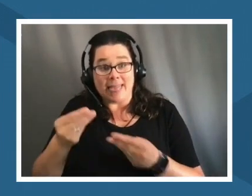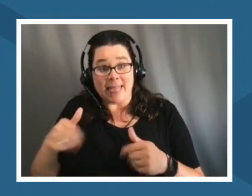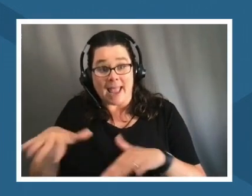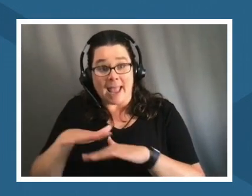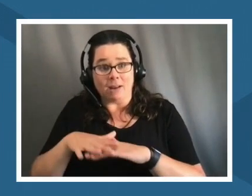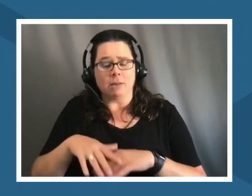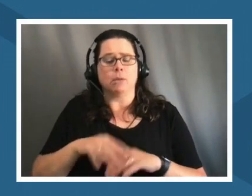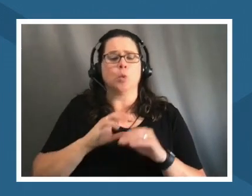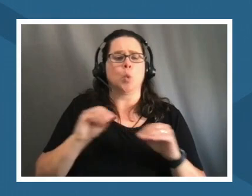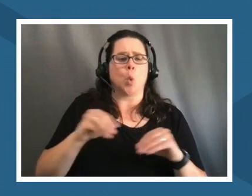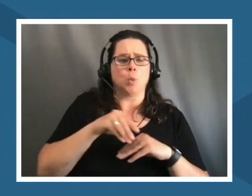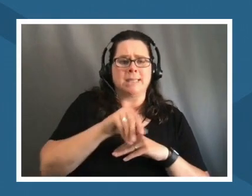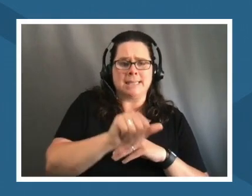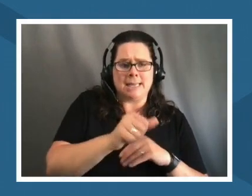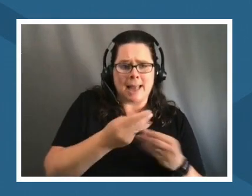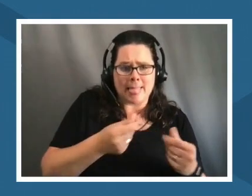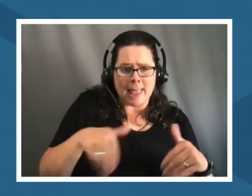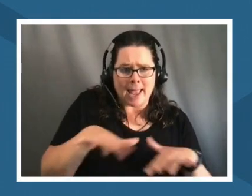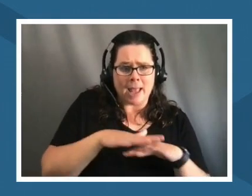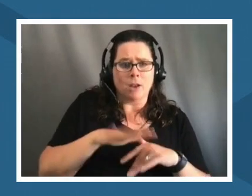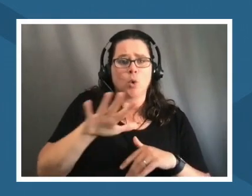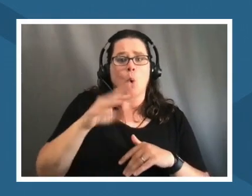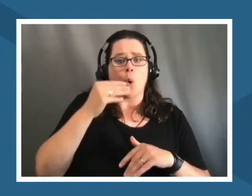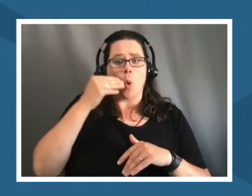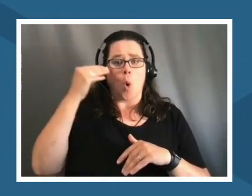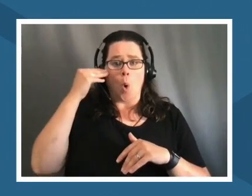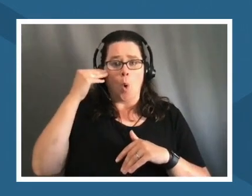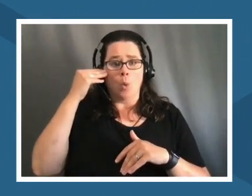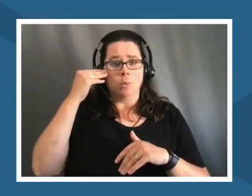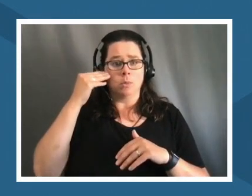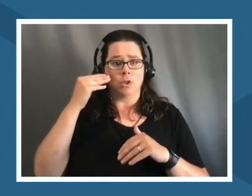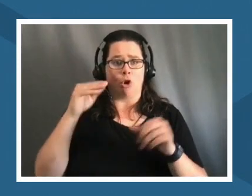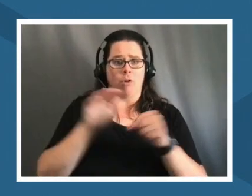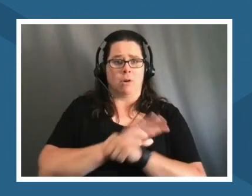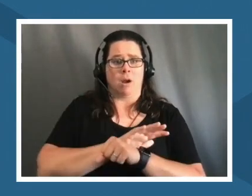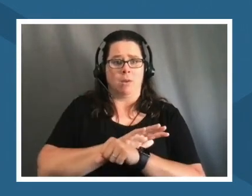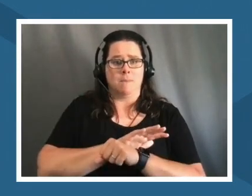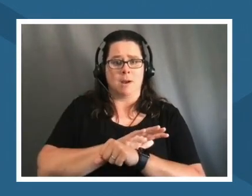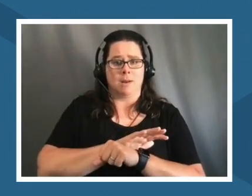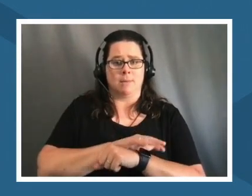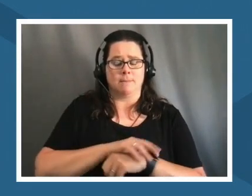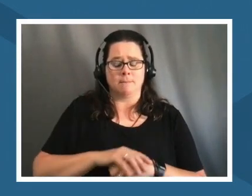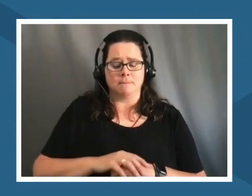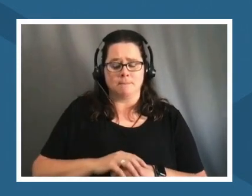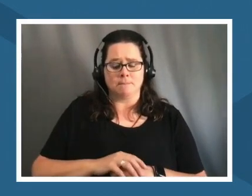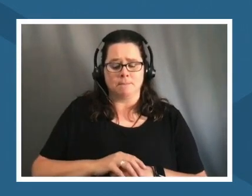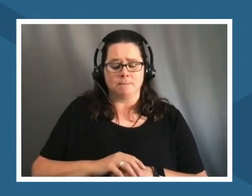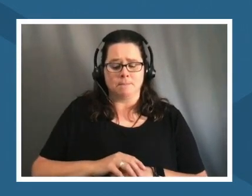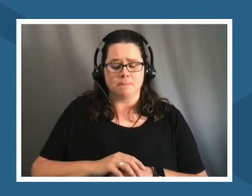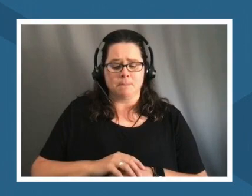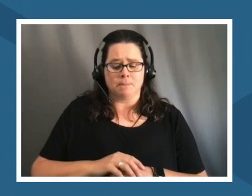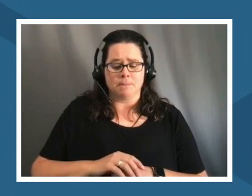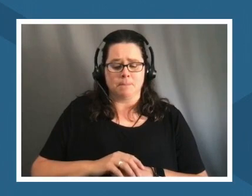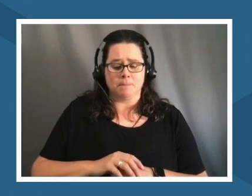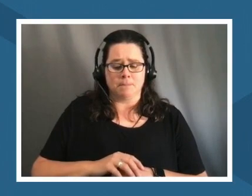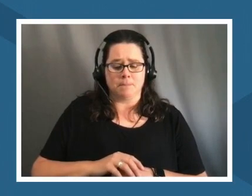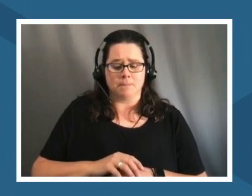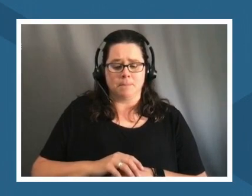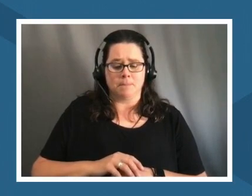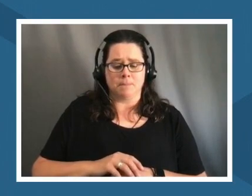where your homes are occupied um where